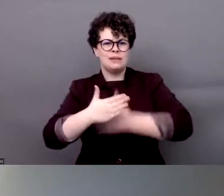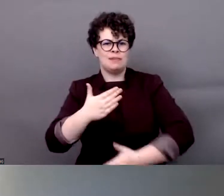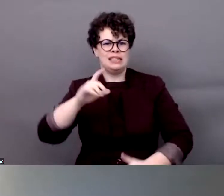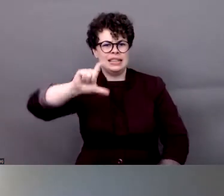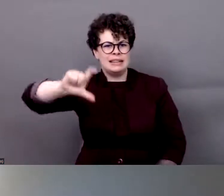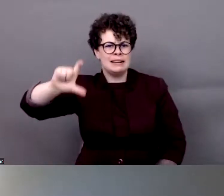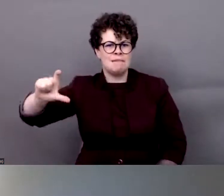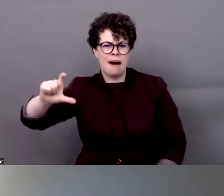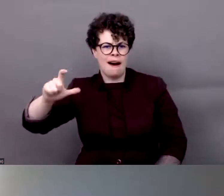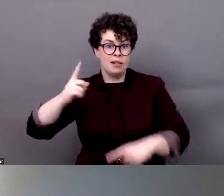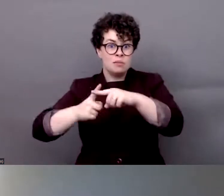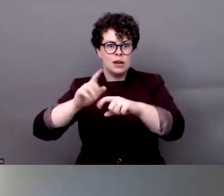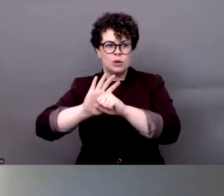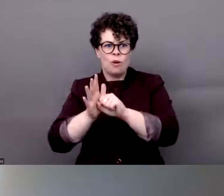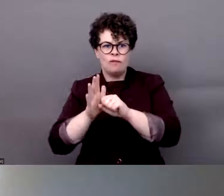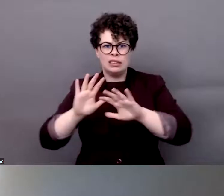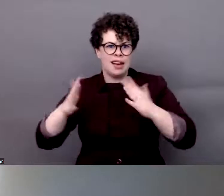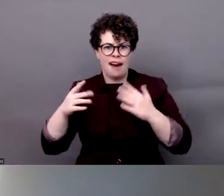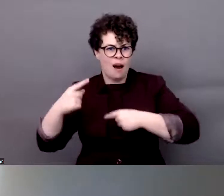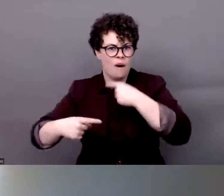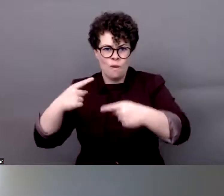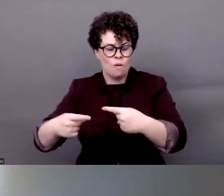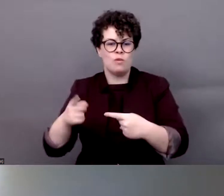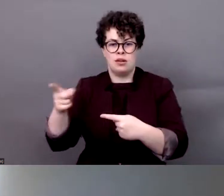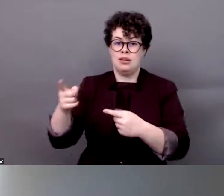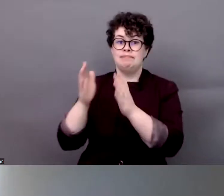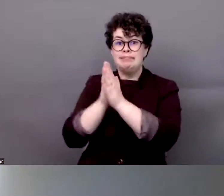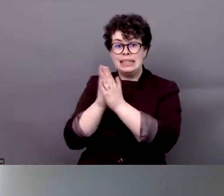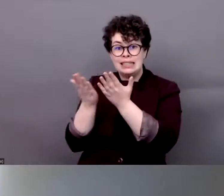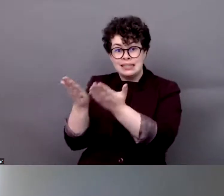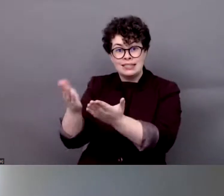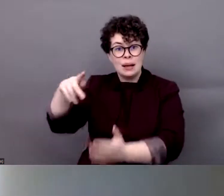of indigenous with disabilities in Nepal during the COVID-19 pandemic. Please, Mr. Padam, the floor is